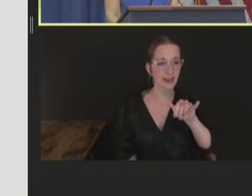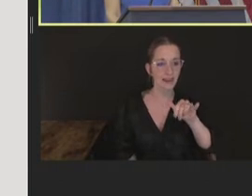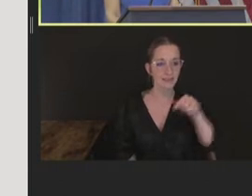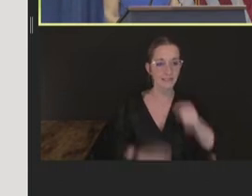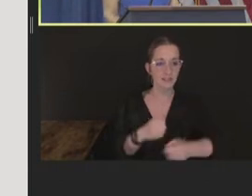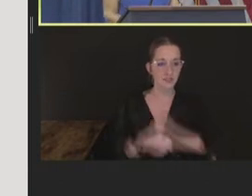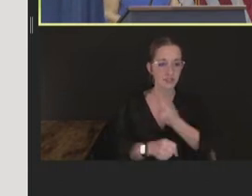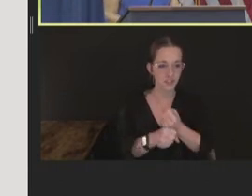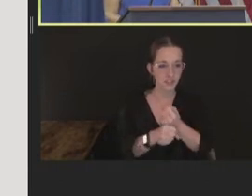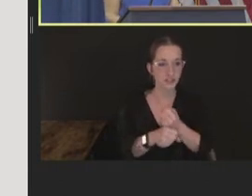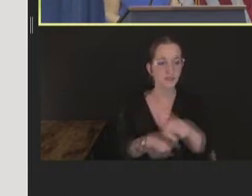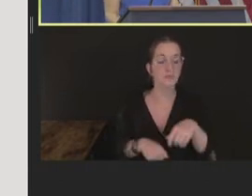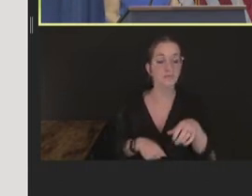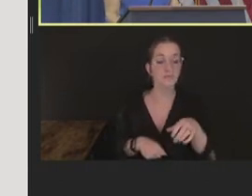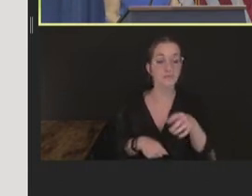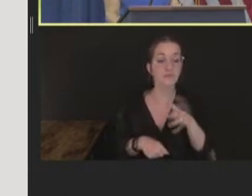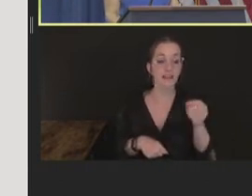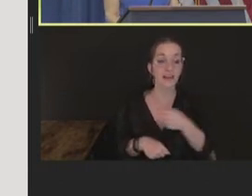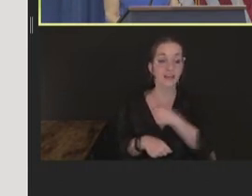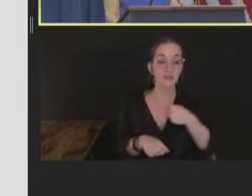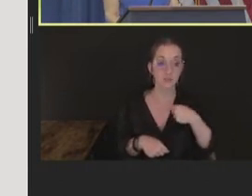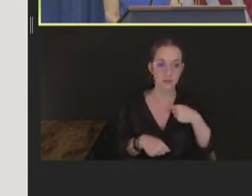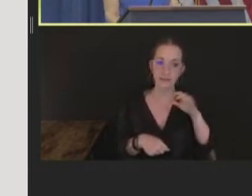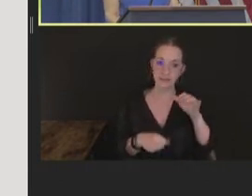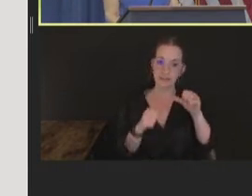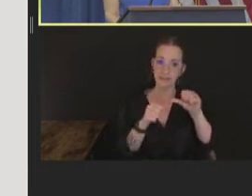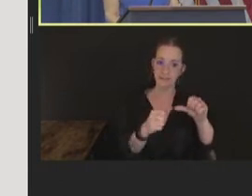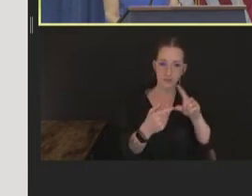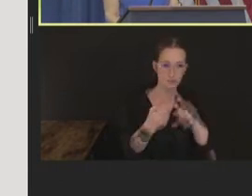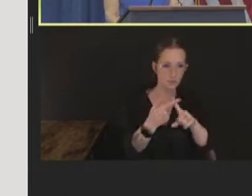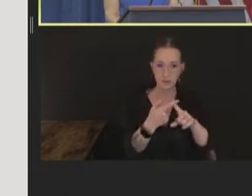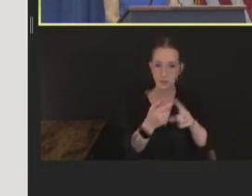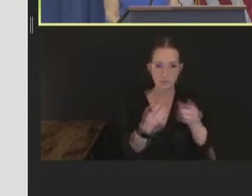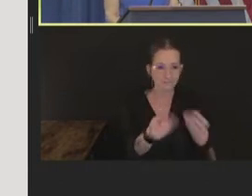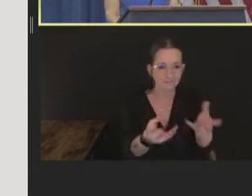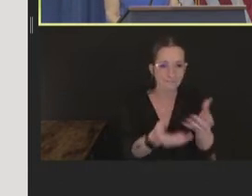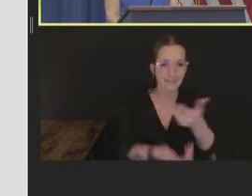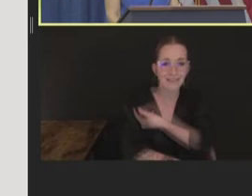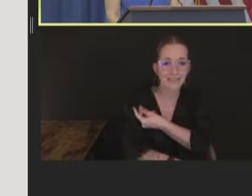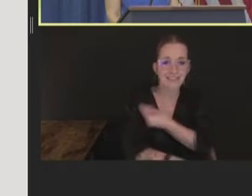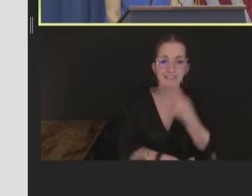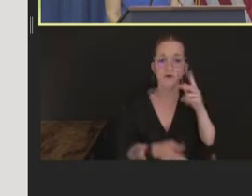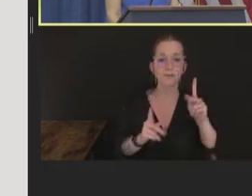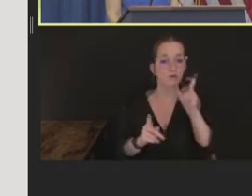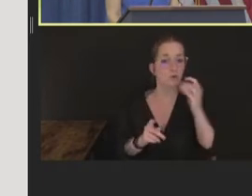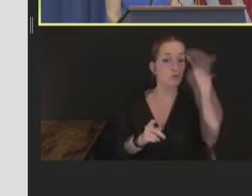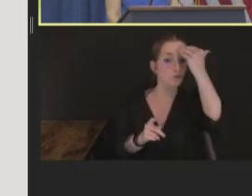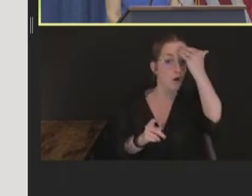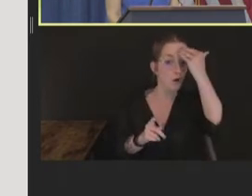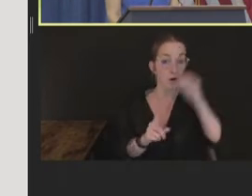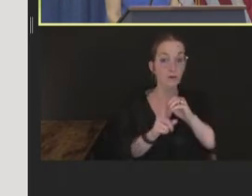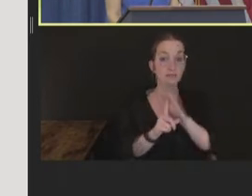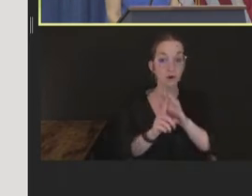support, again, known contacts, known exposures, along with these expanded PEP plus plus.